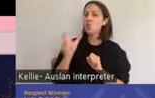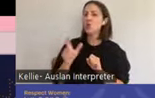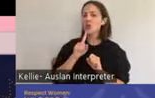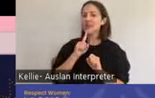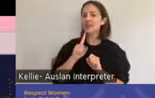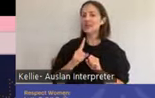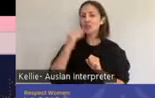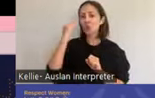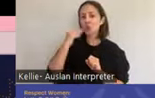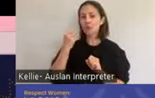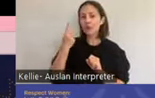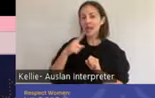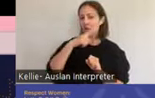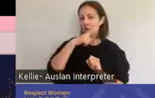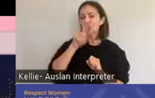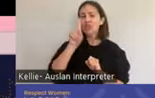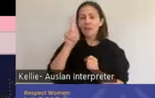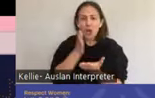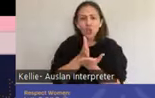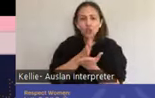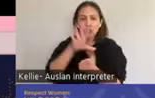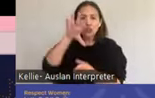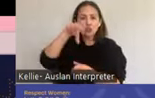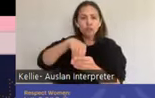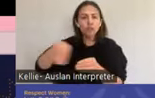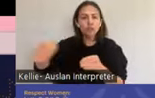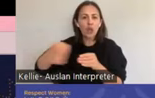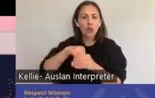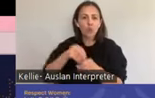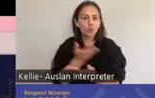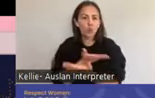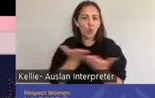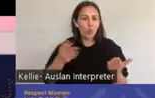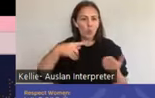local sexual reproductive health workforce, primary prevention practitioners and the